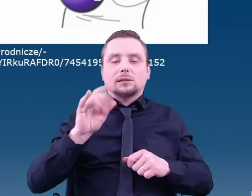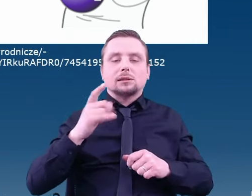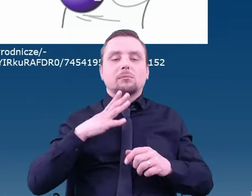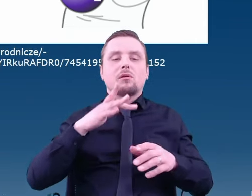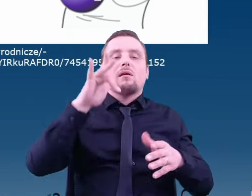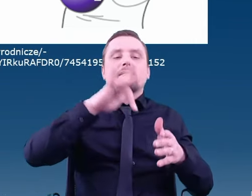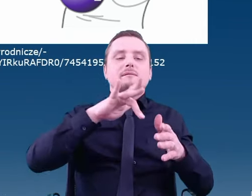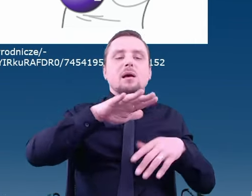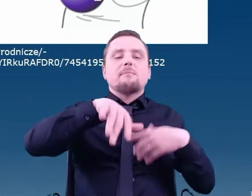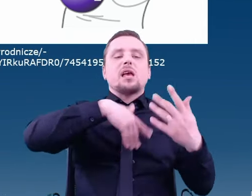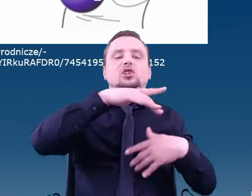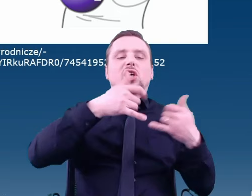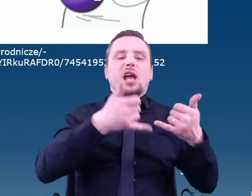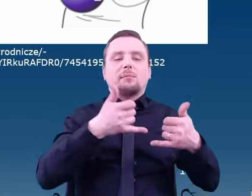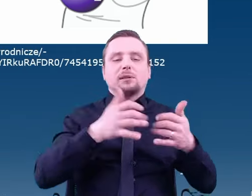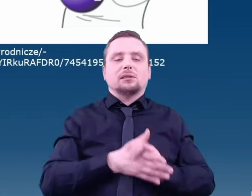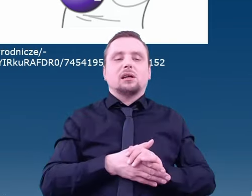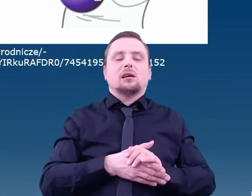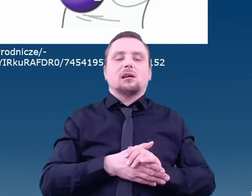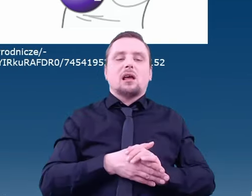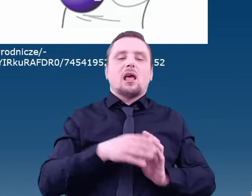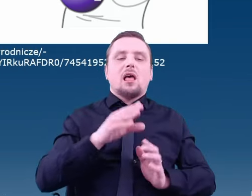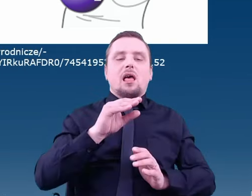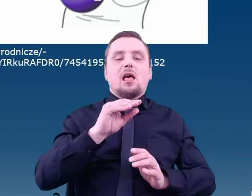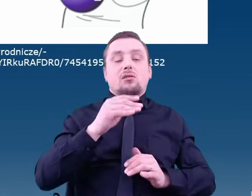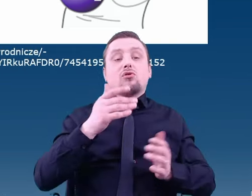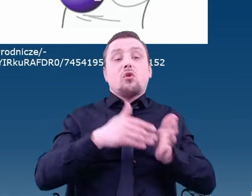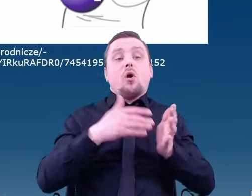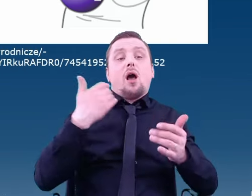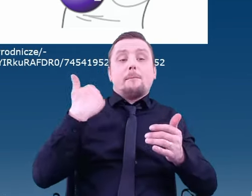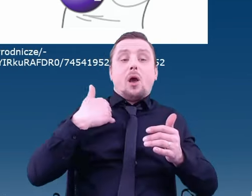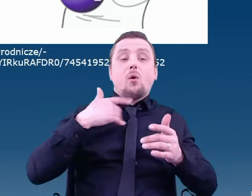Including L-aminoacids, created by living organisms, and D-aminoacids